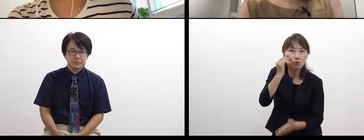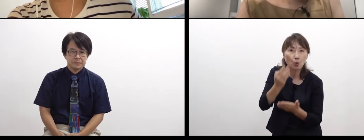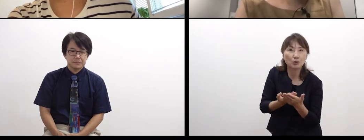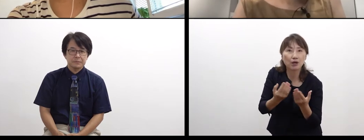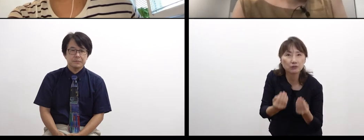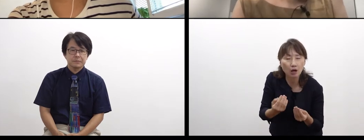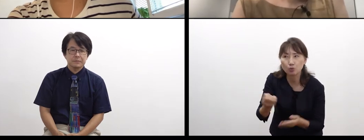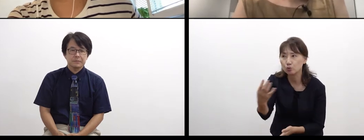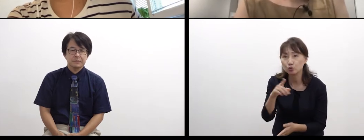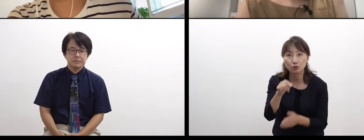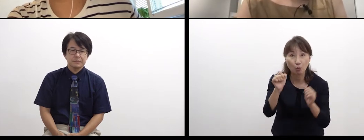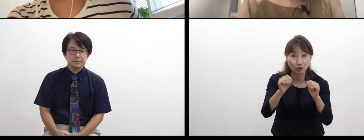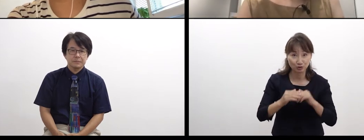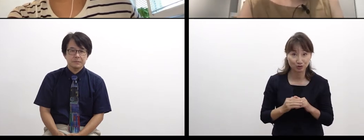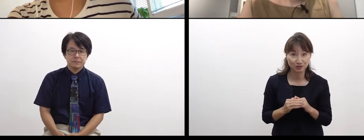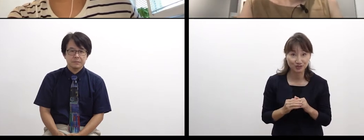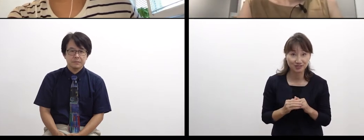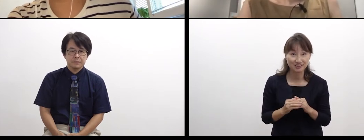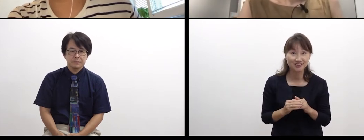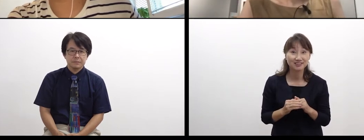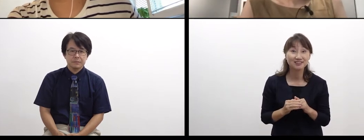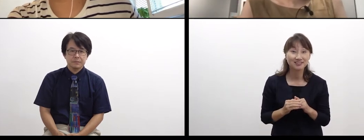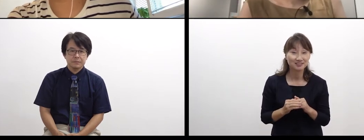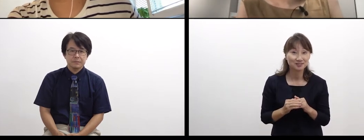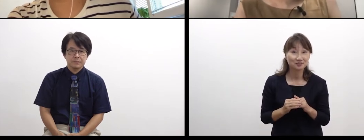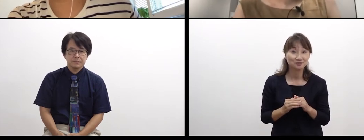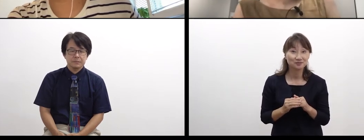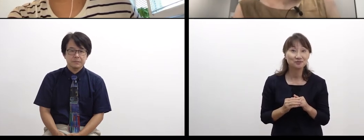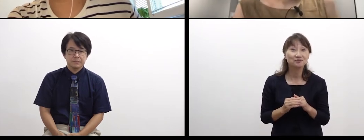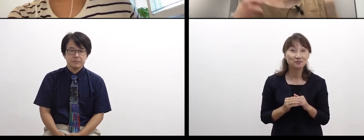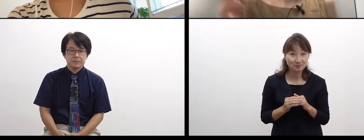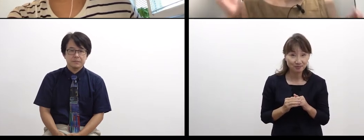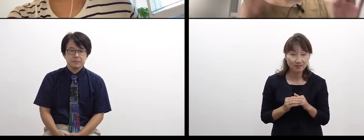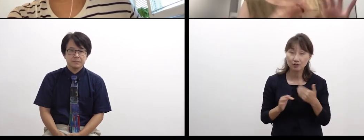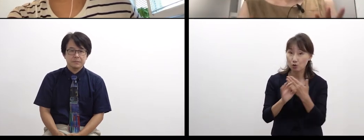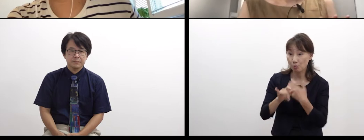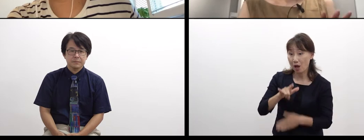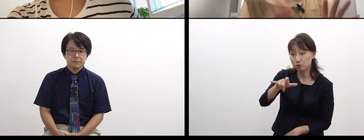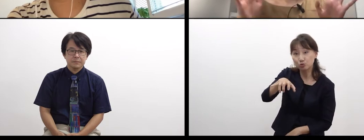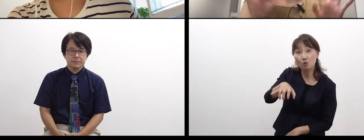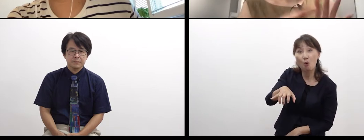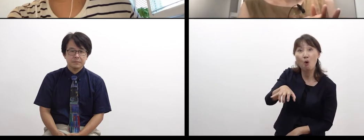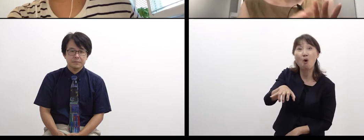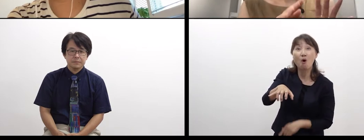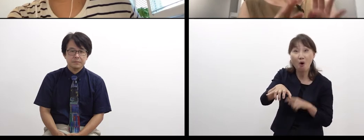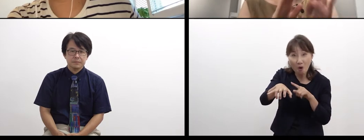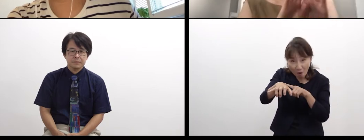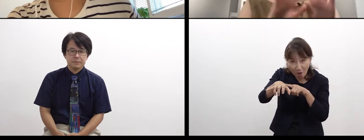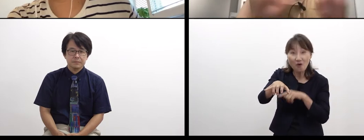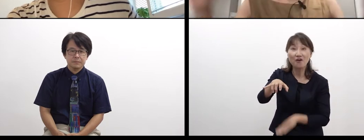and a person who felt the heat